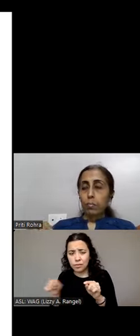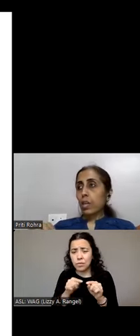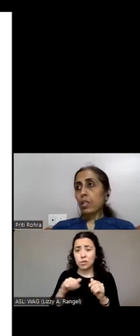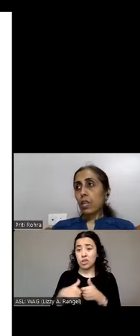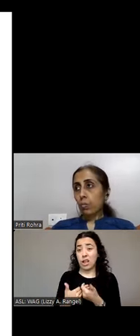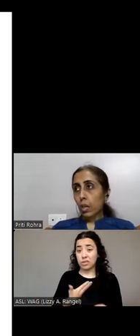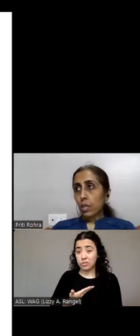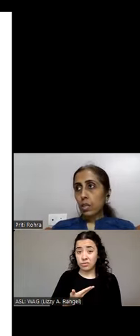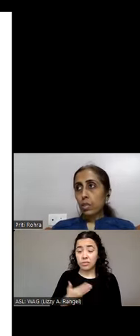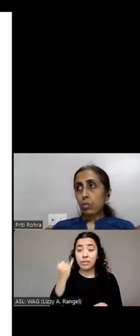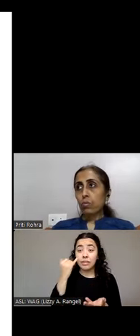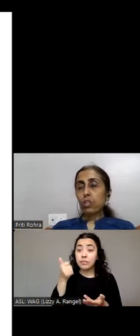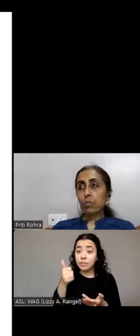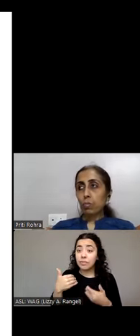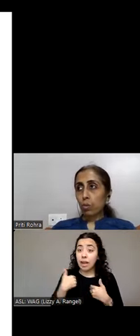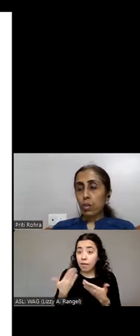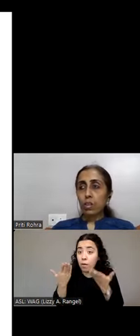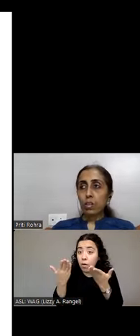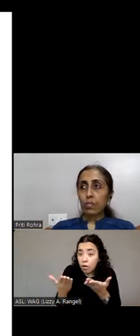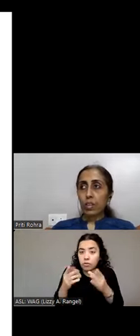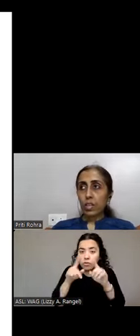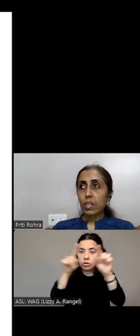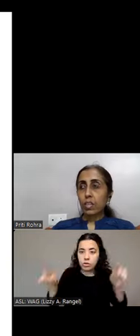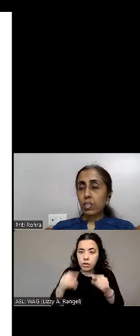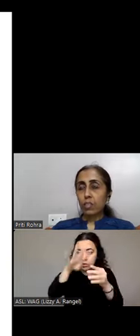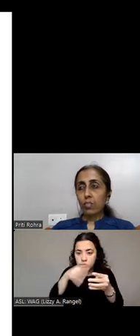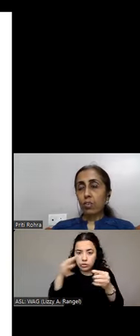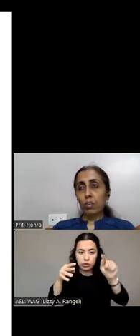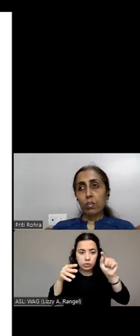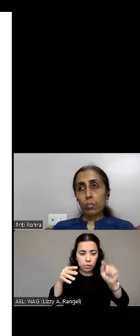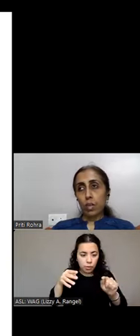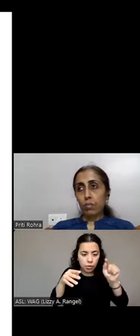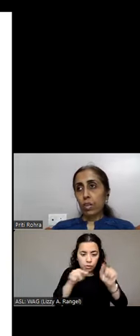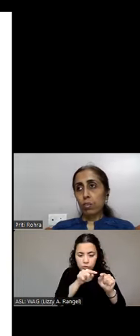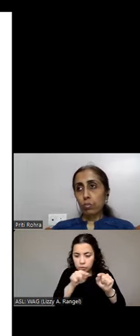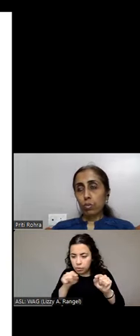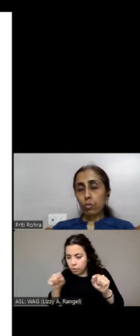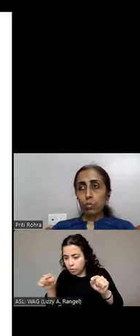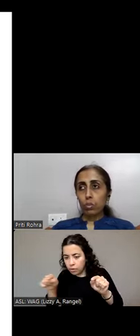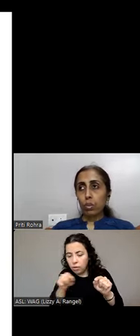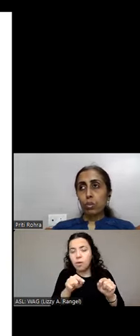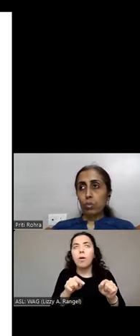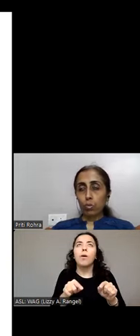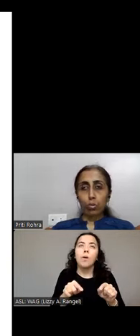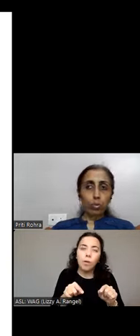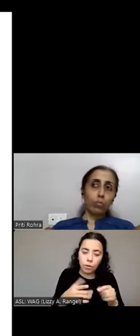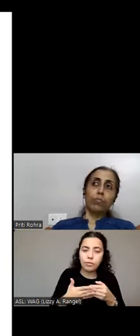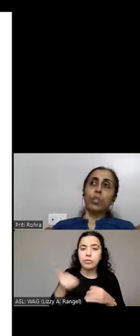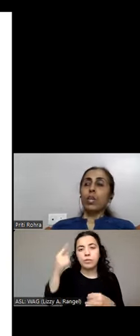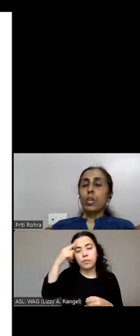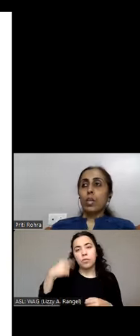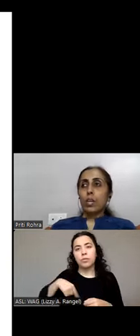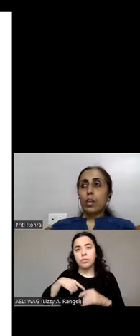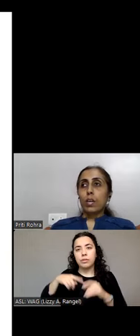make it a thick one which is prominent enough and easy for magnified users to scroll through.